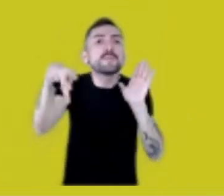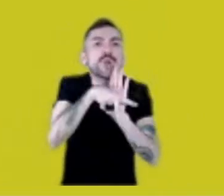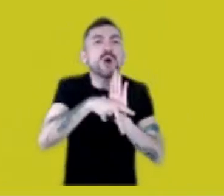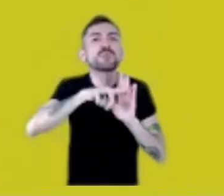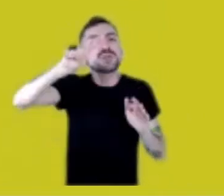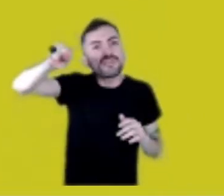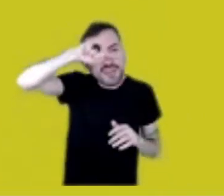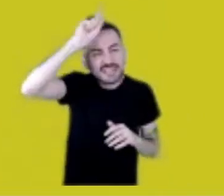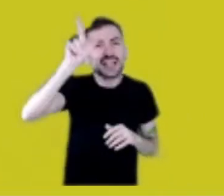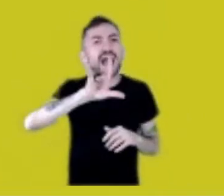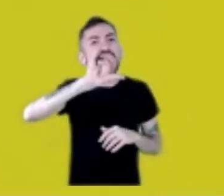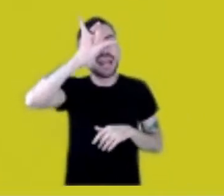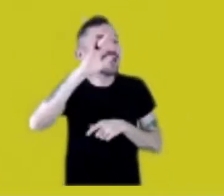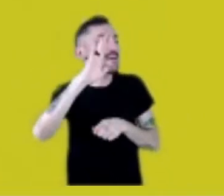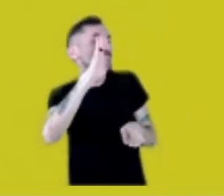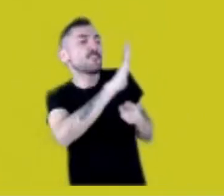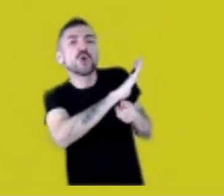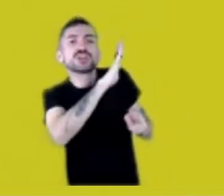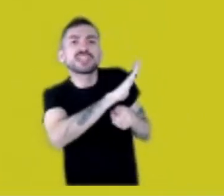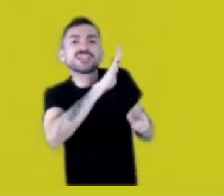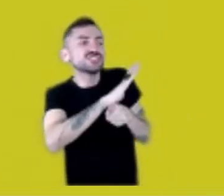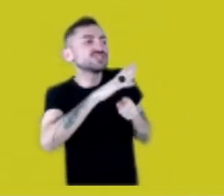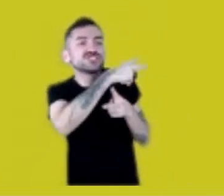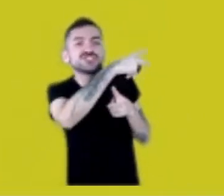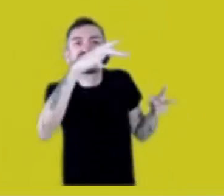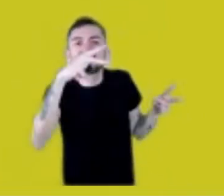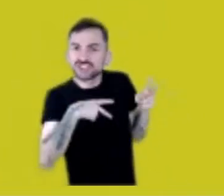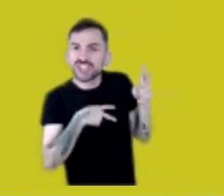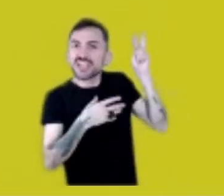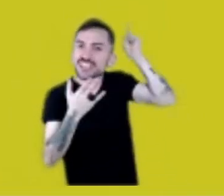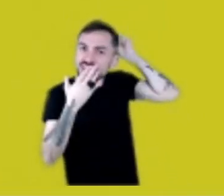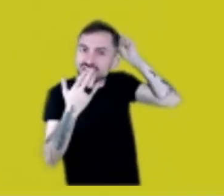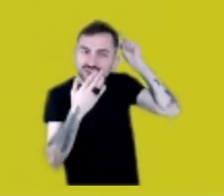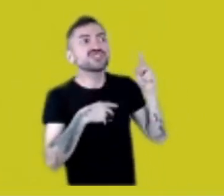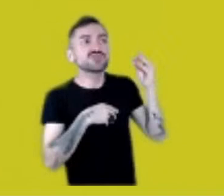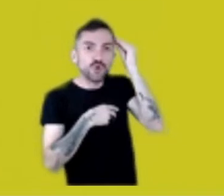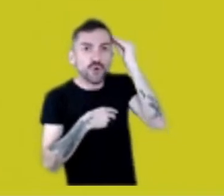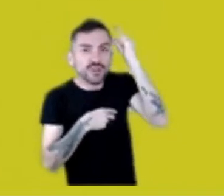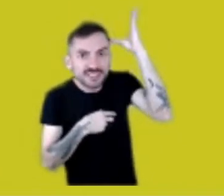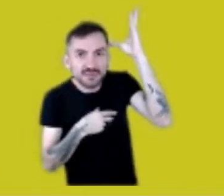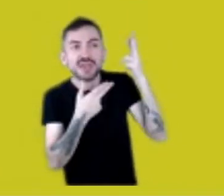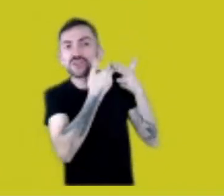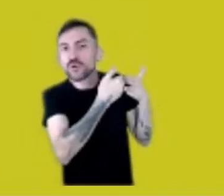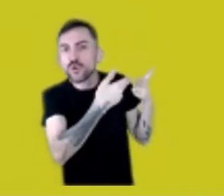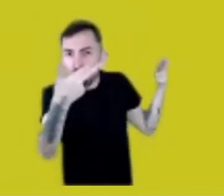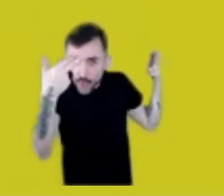to protect traditional knowledge, traditional cultural expressions and genetic resources